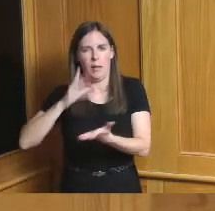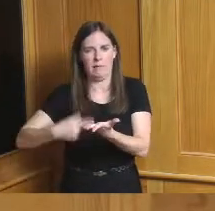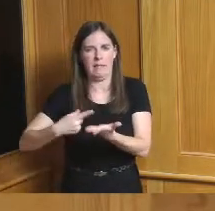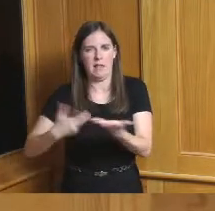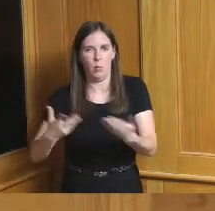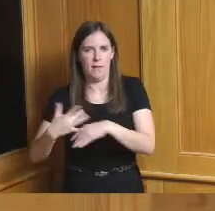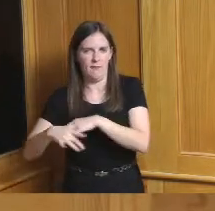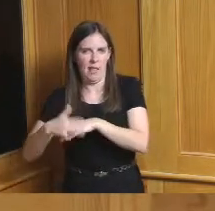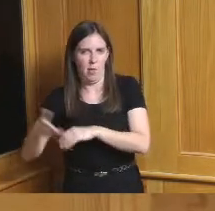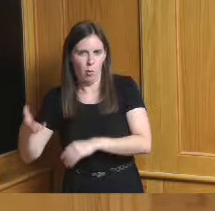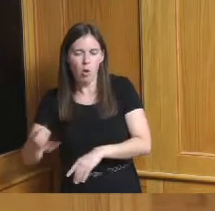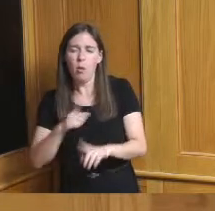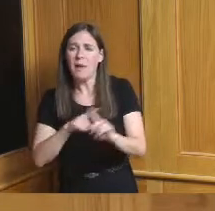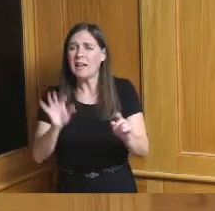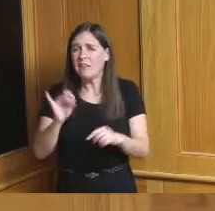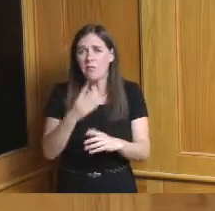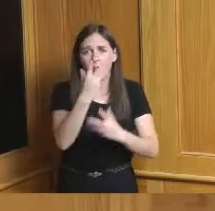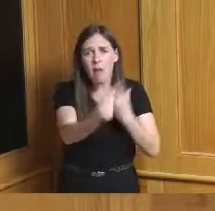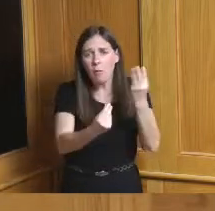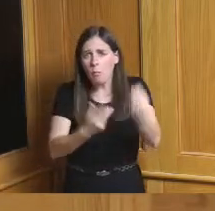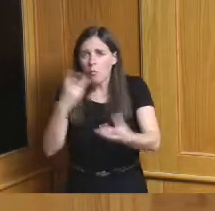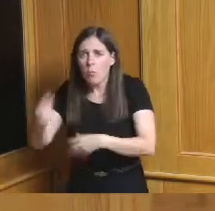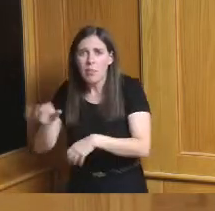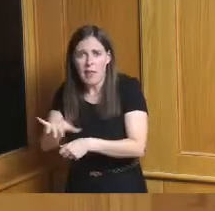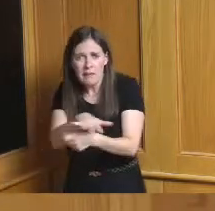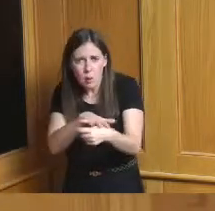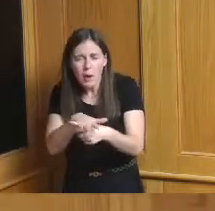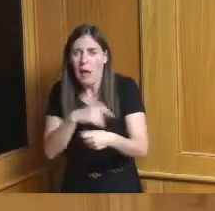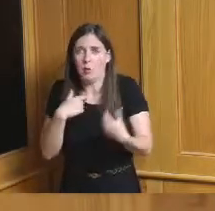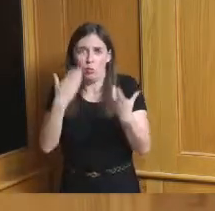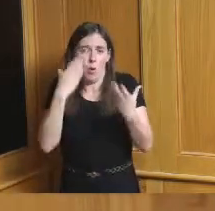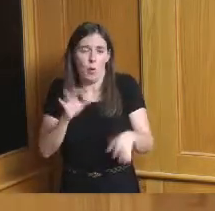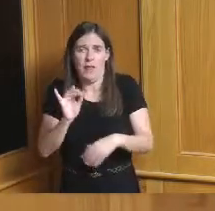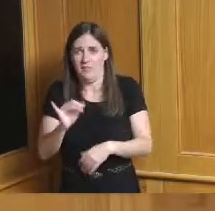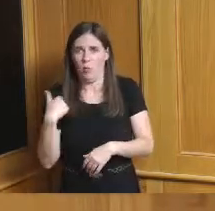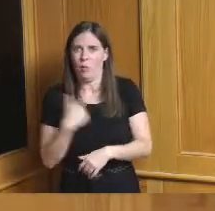go out to some of these suburb areas I don't know if we really market all the land I mean